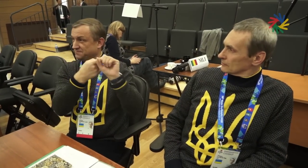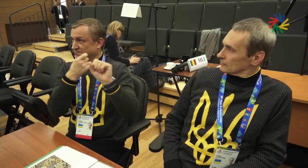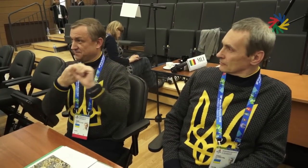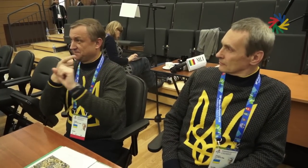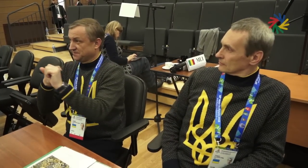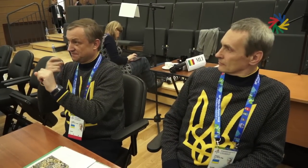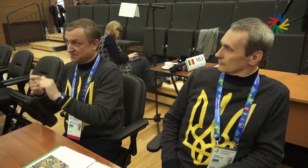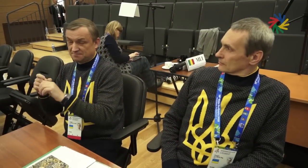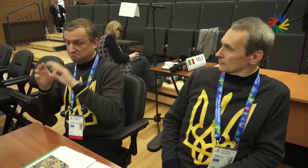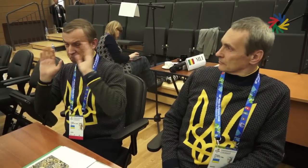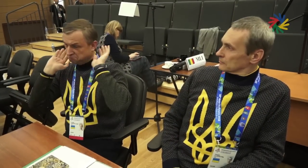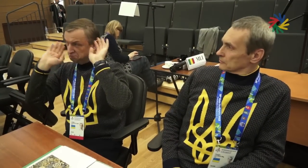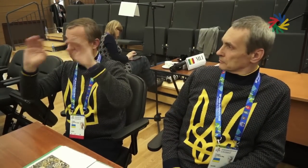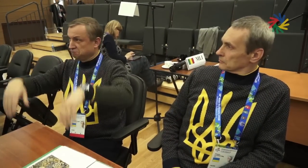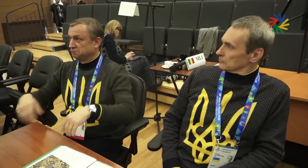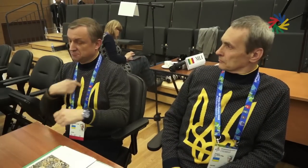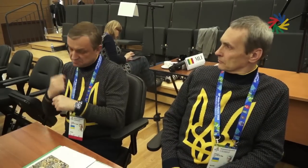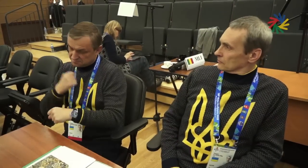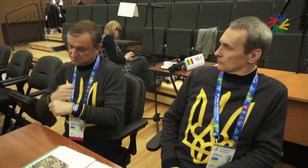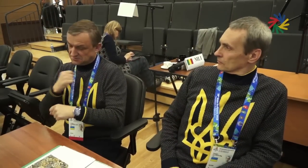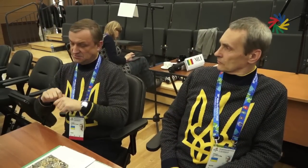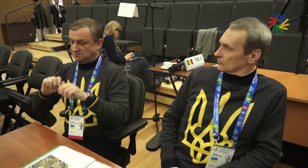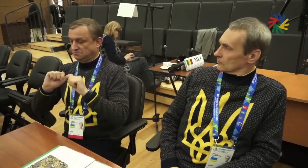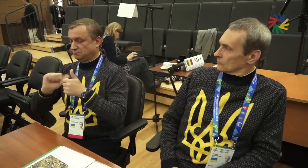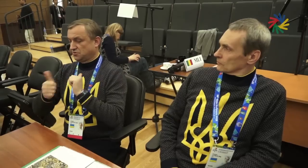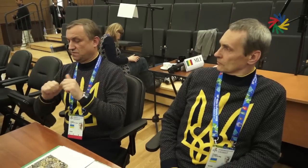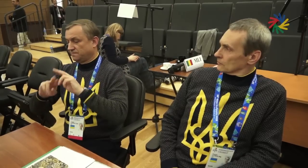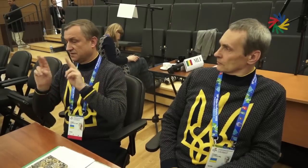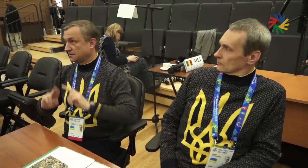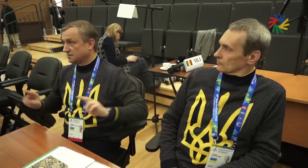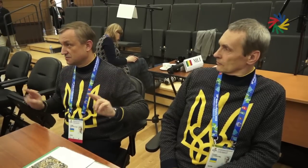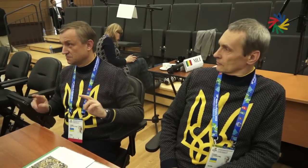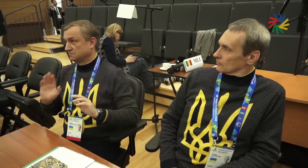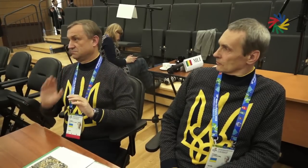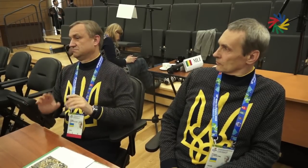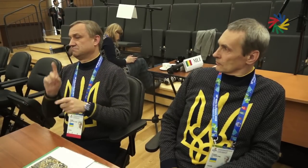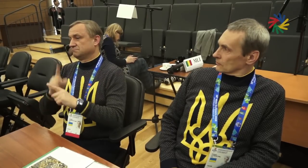or where they are from, we carry on with the work within our sport federation.